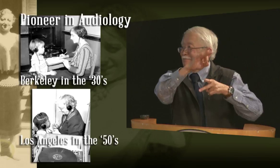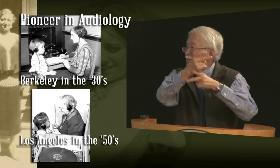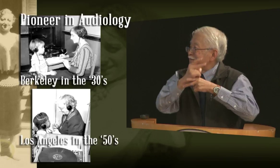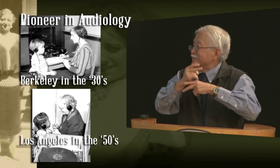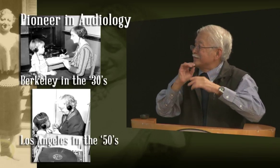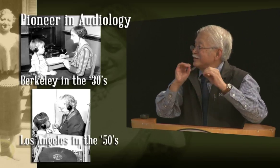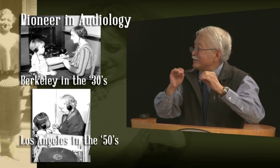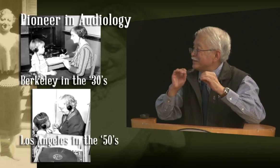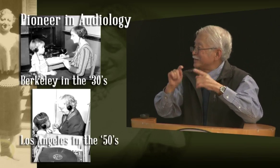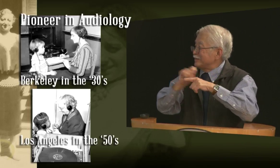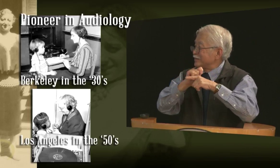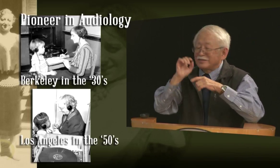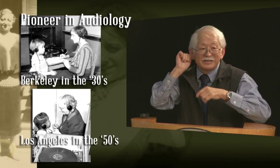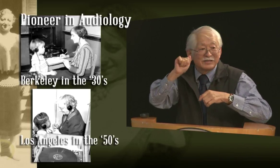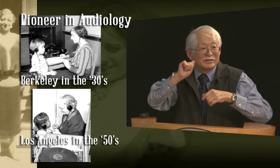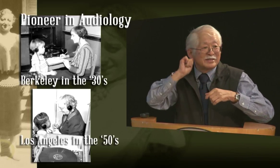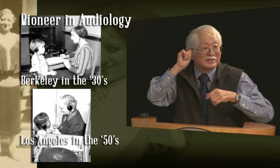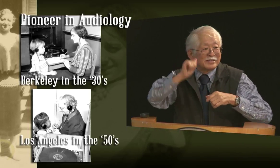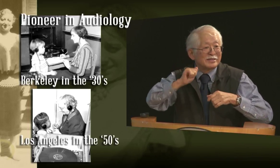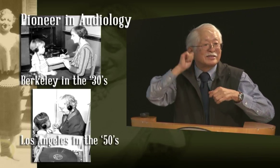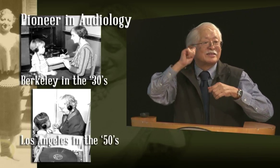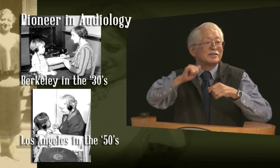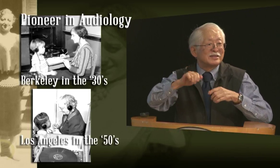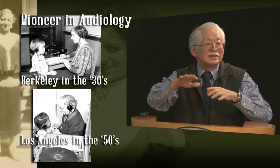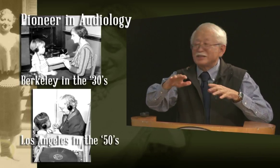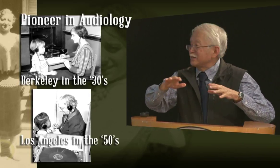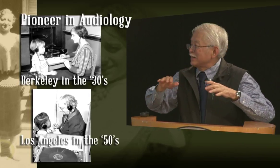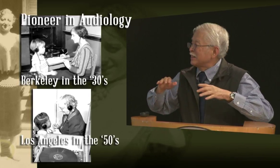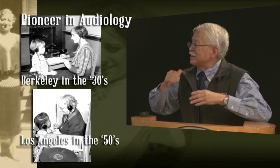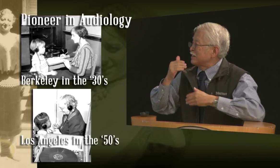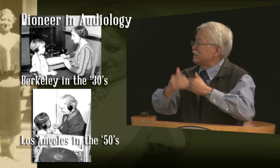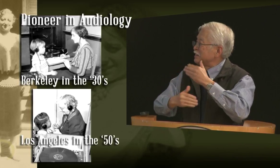pieces of equipment in the entire state of California, and she started